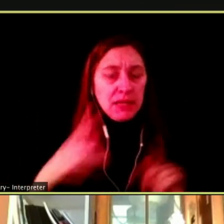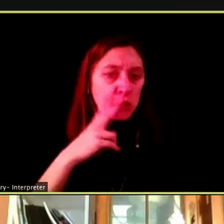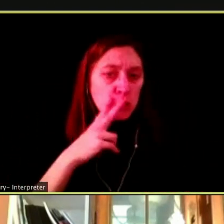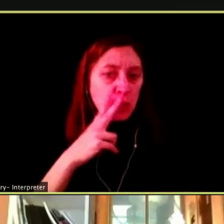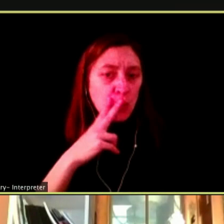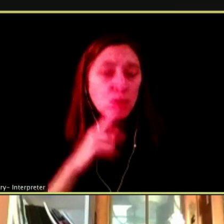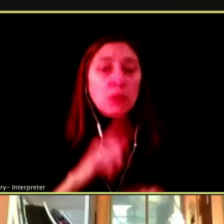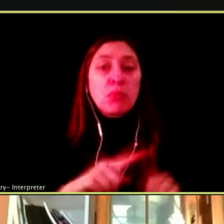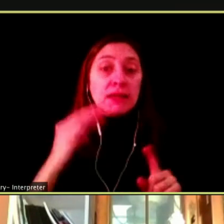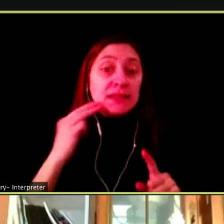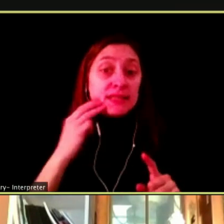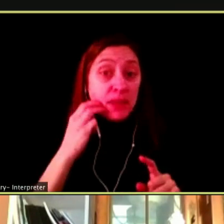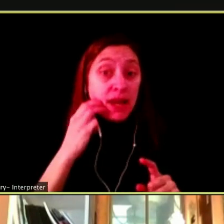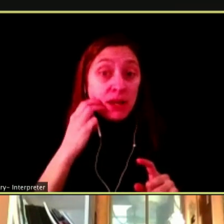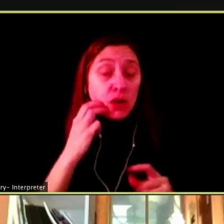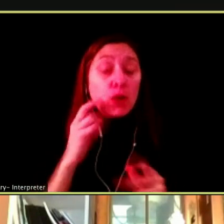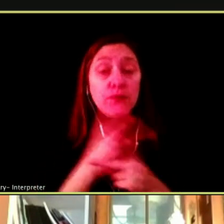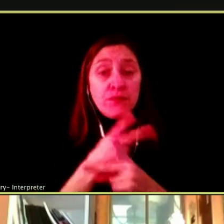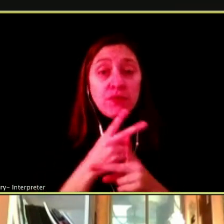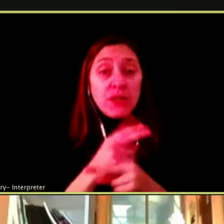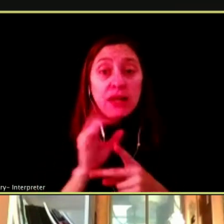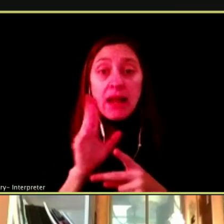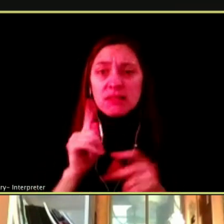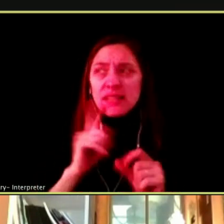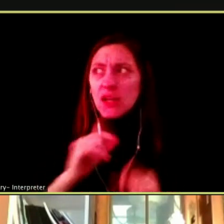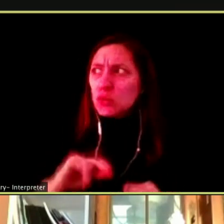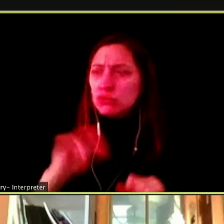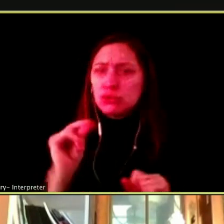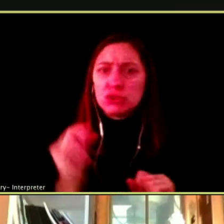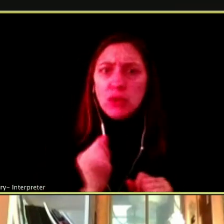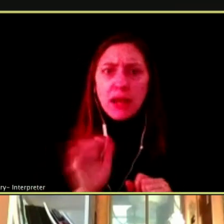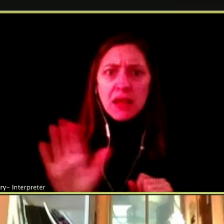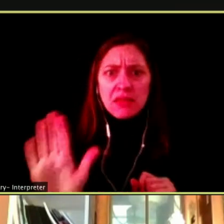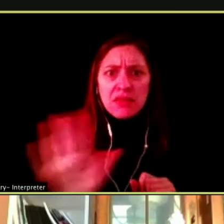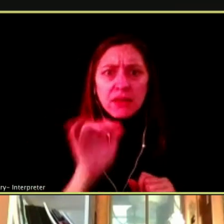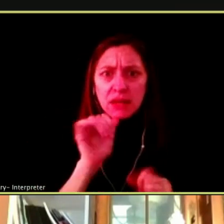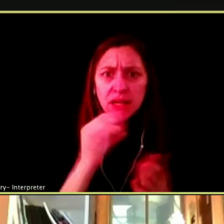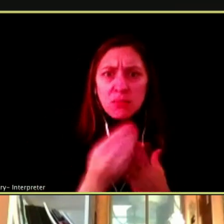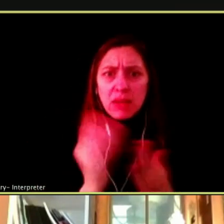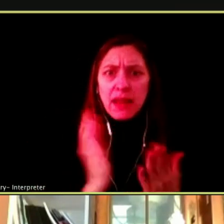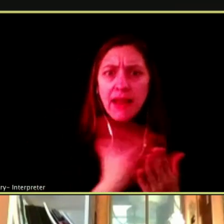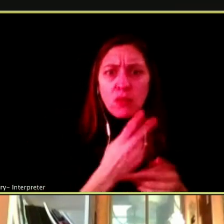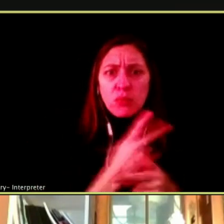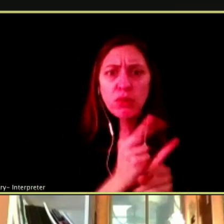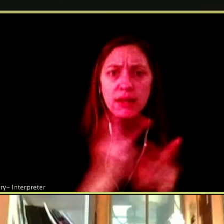GO SHOOT THEY ARE NOT GOING TO BUY THE PRODUCT NOW.